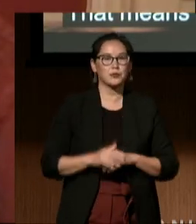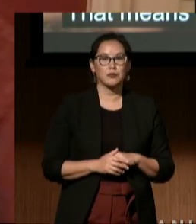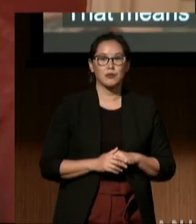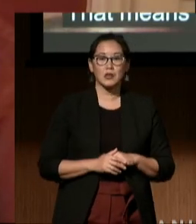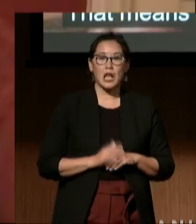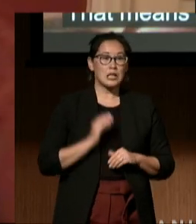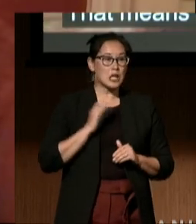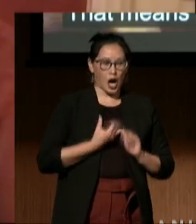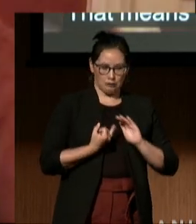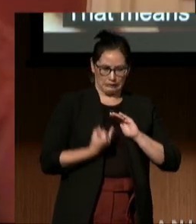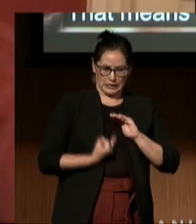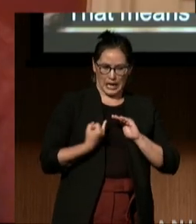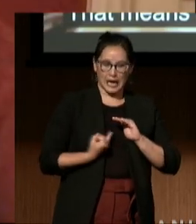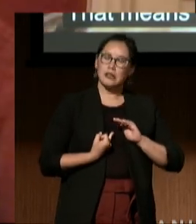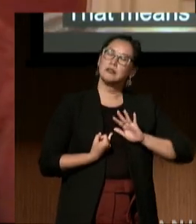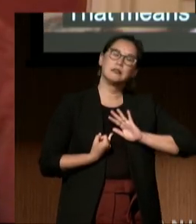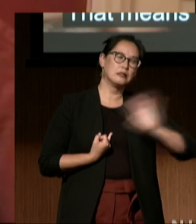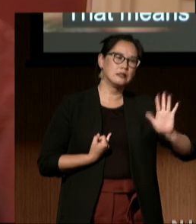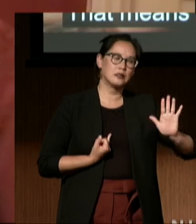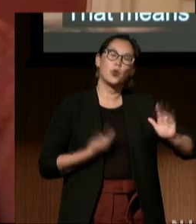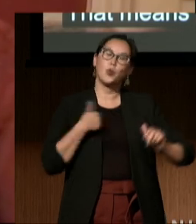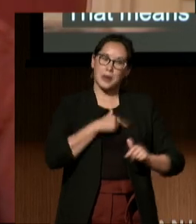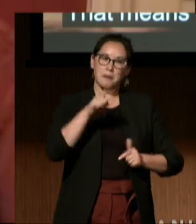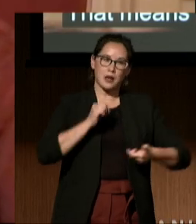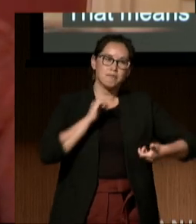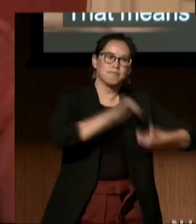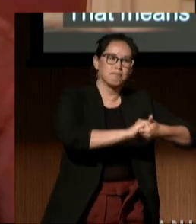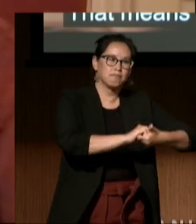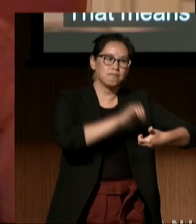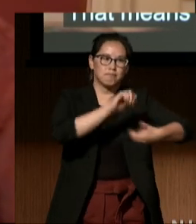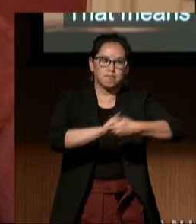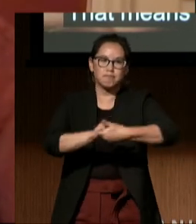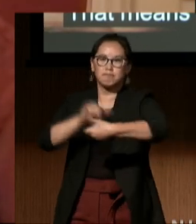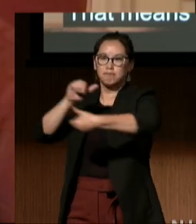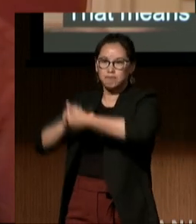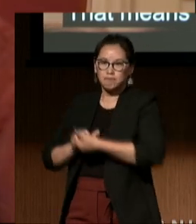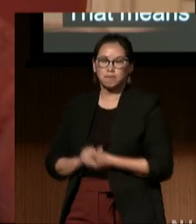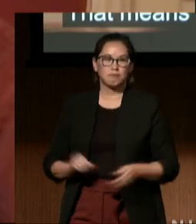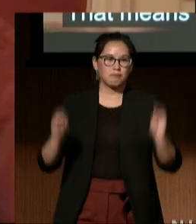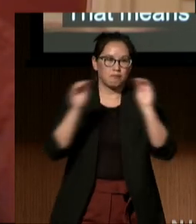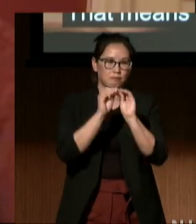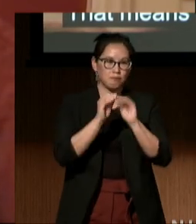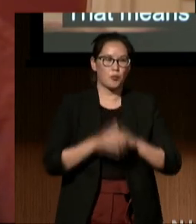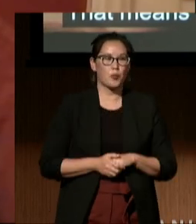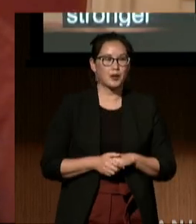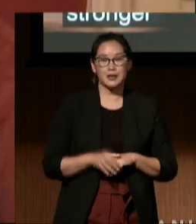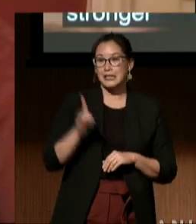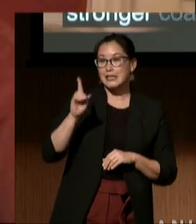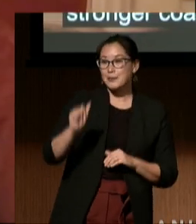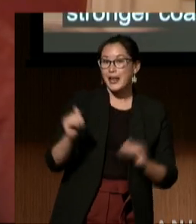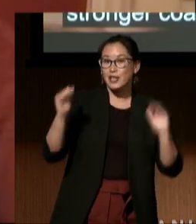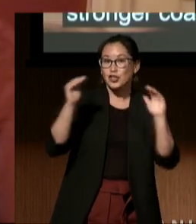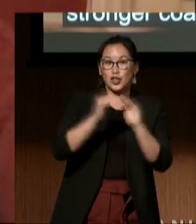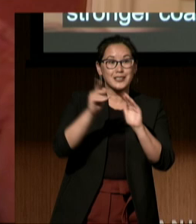and building stronger coalitions. It means enacting disability justice principles,